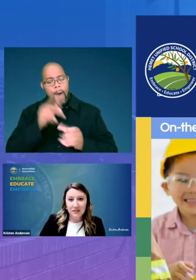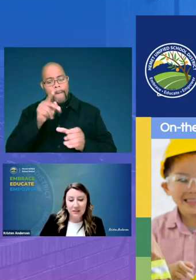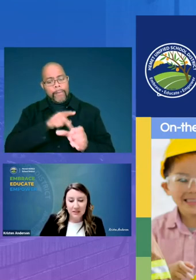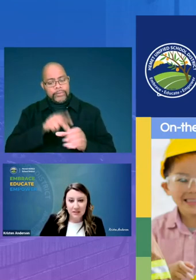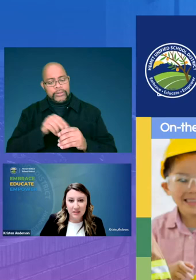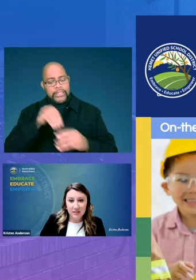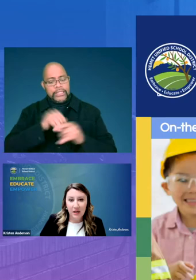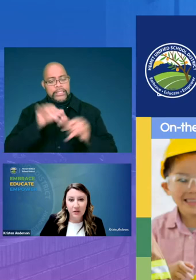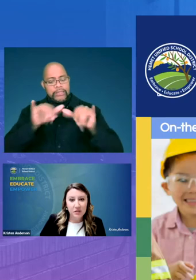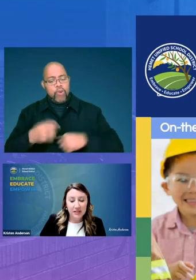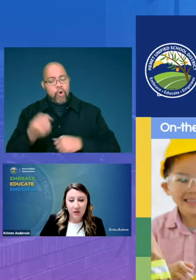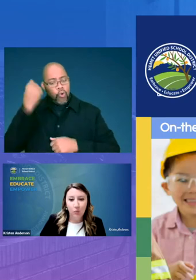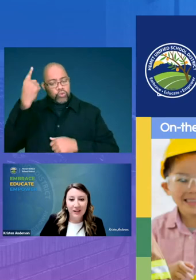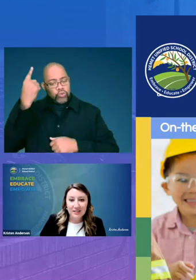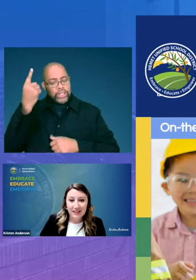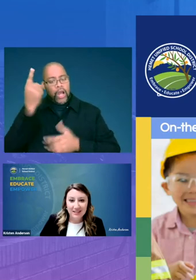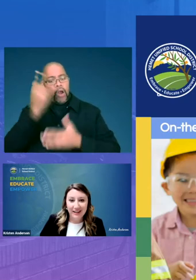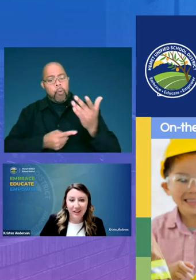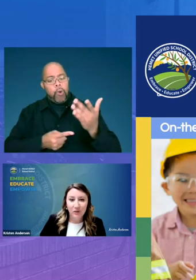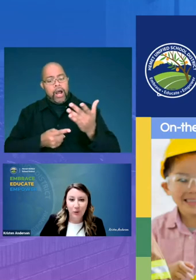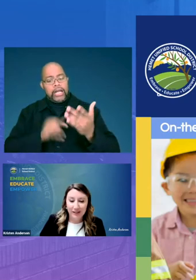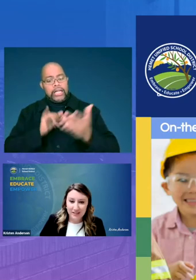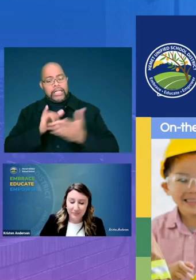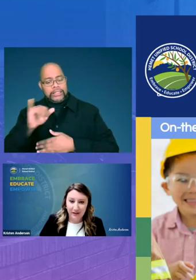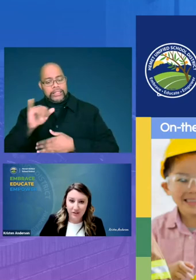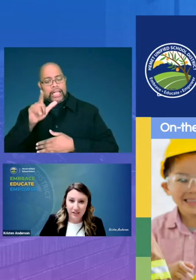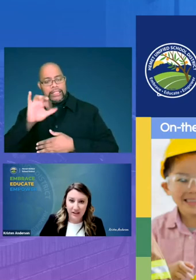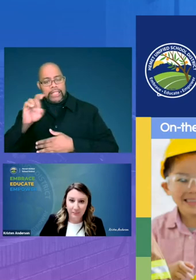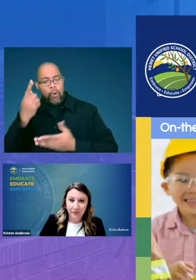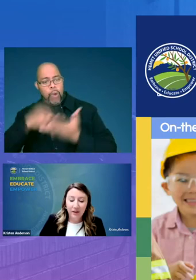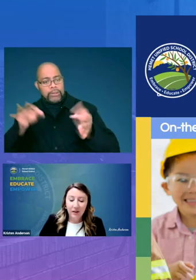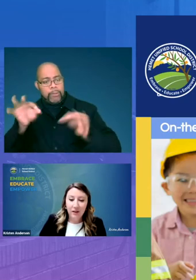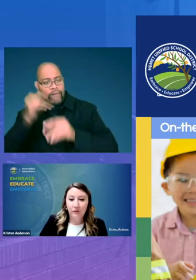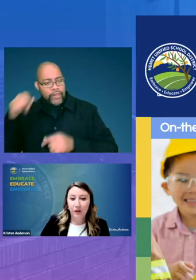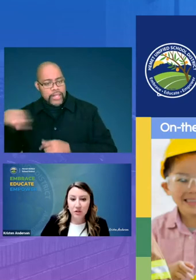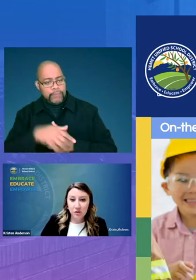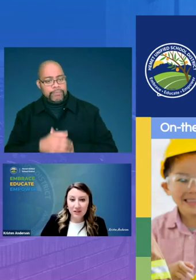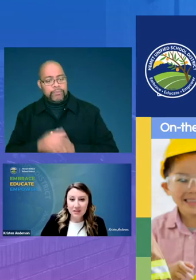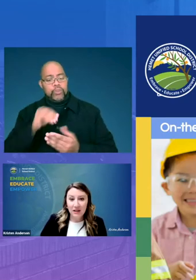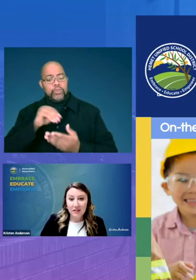in the system to understand what is lexile and why does it matter to them for our students in